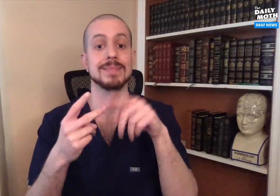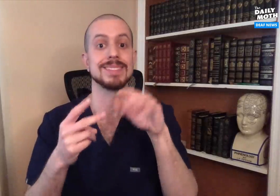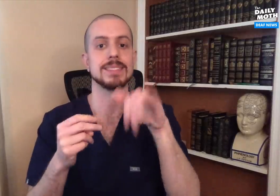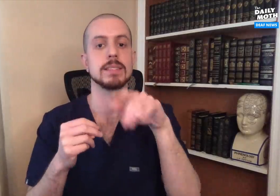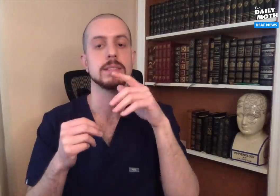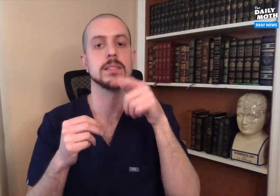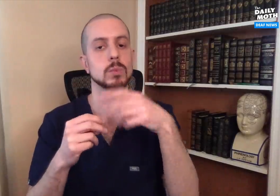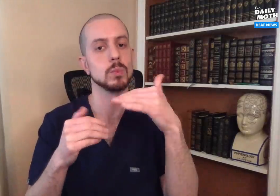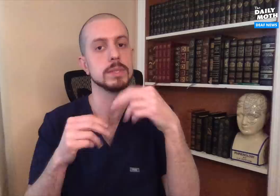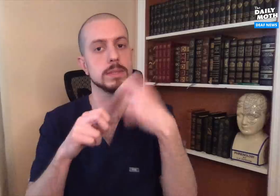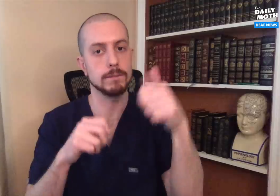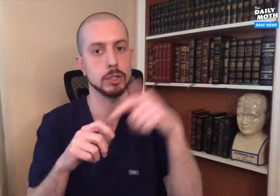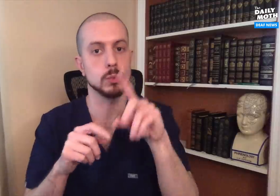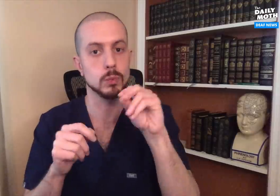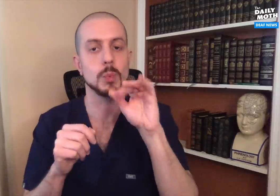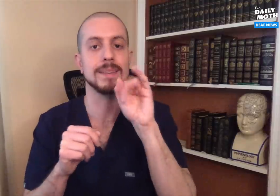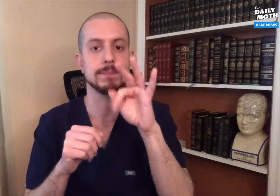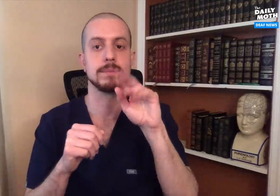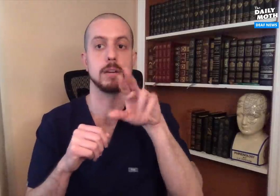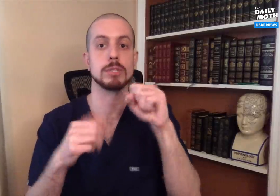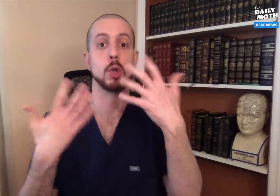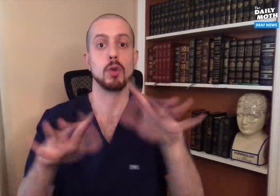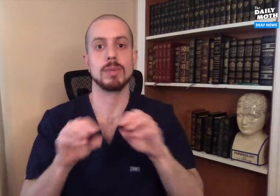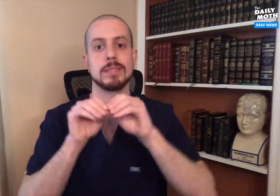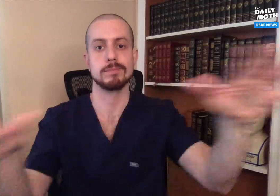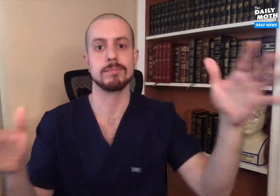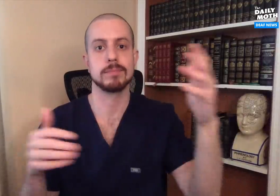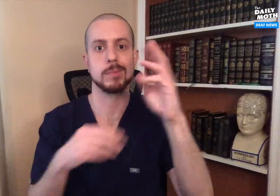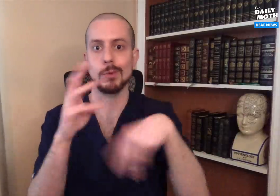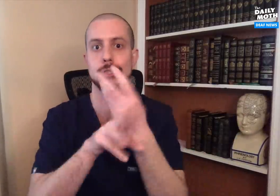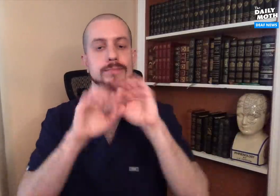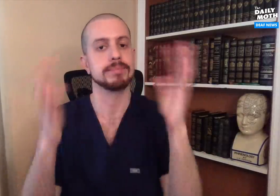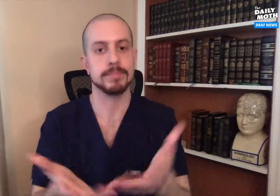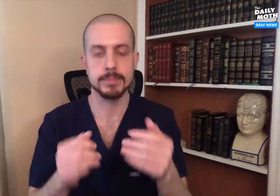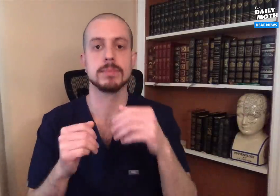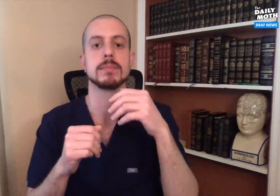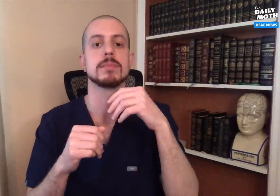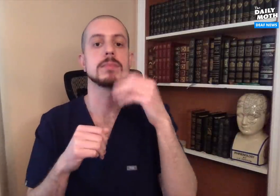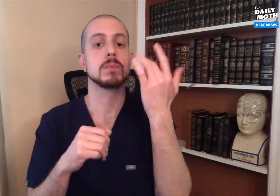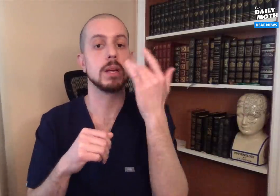It is very difficult to do because the virus is already widespread in the world.